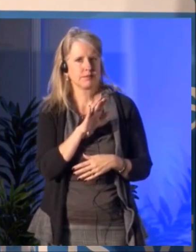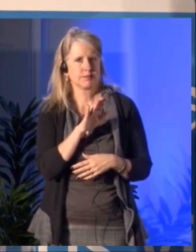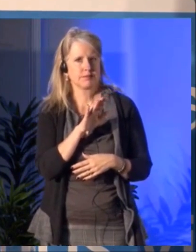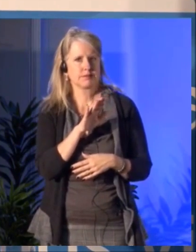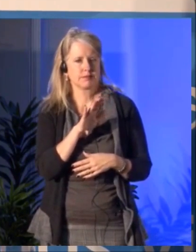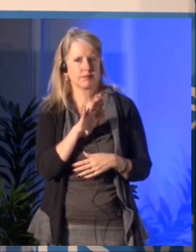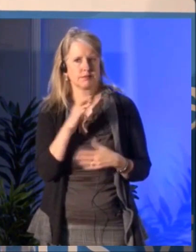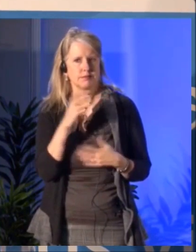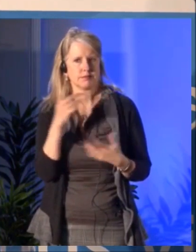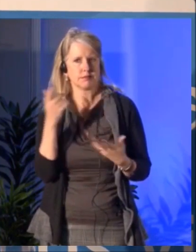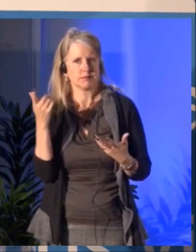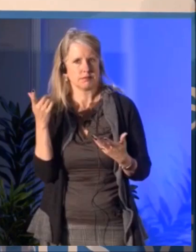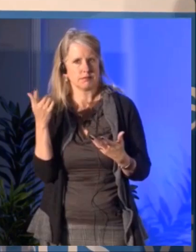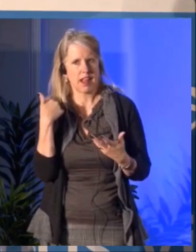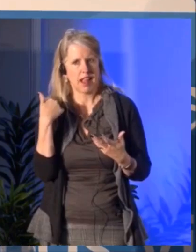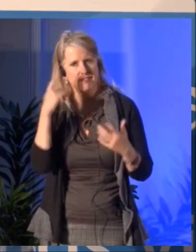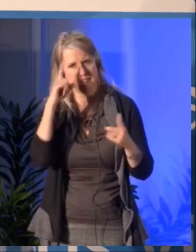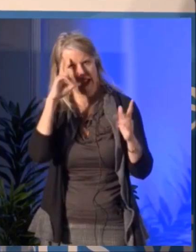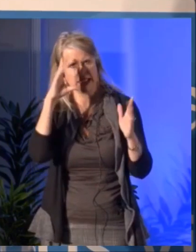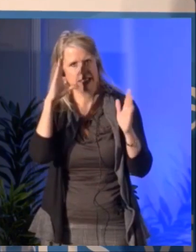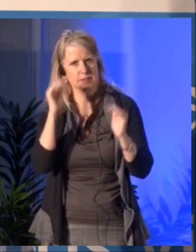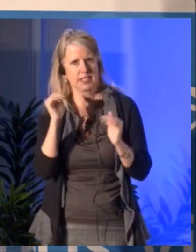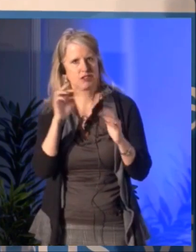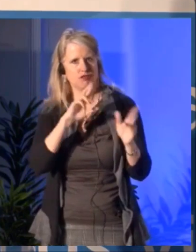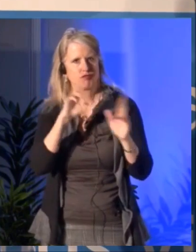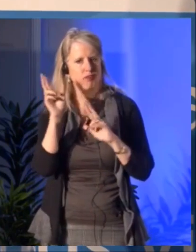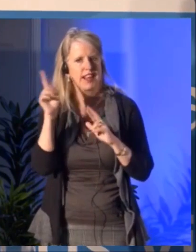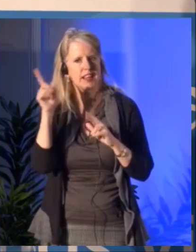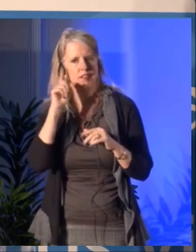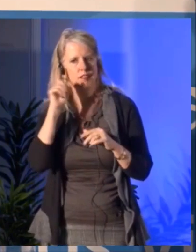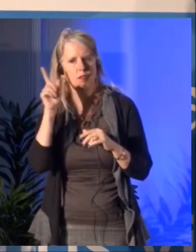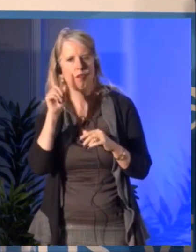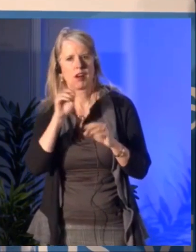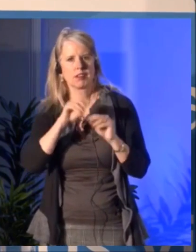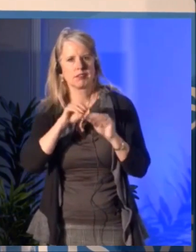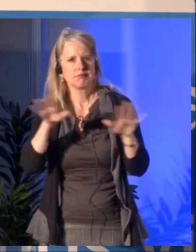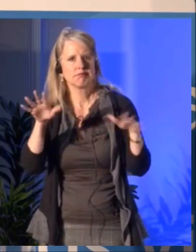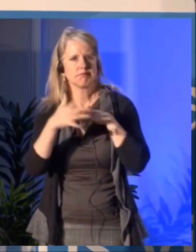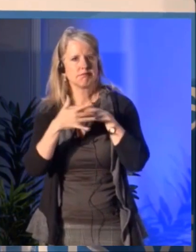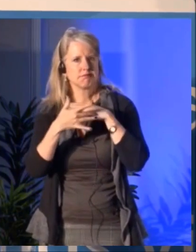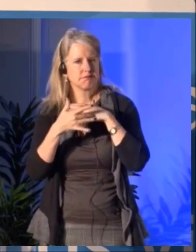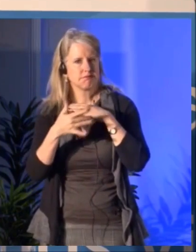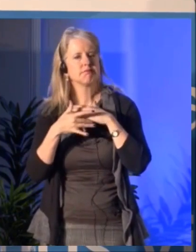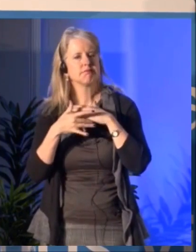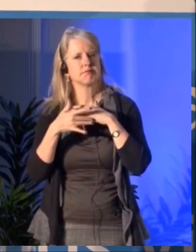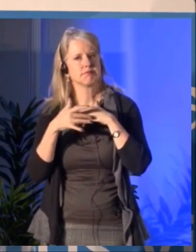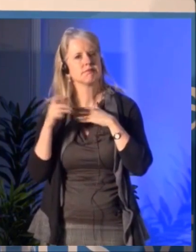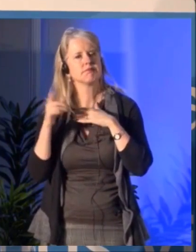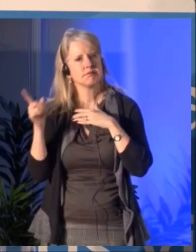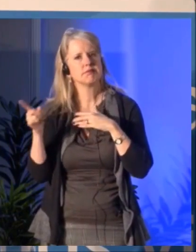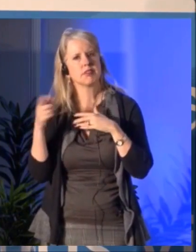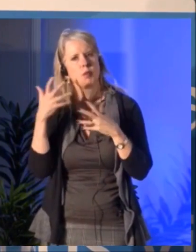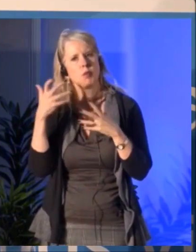So at the Arts Council we're not saying that all artists must do digital creation, a dancer is a dancer,